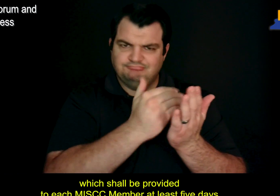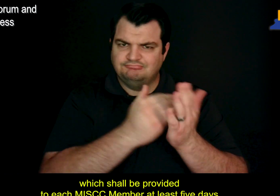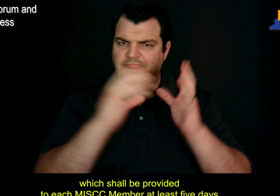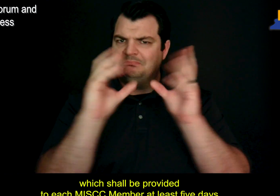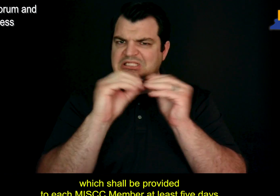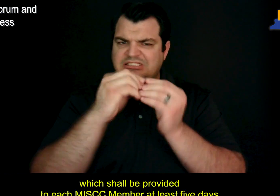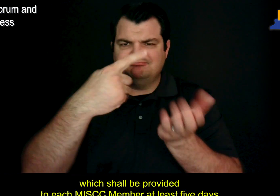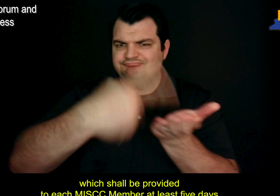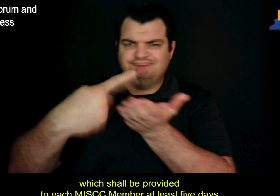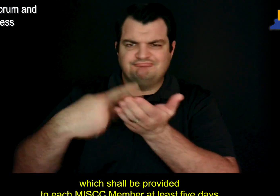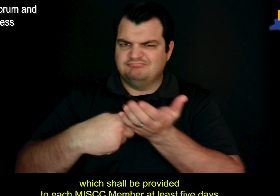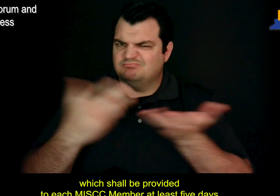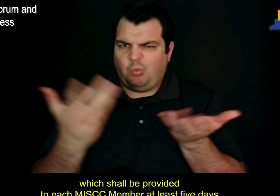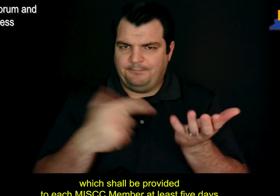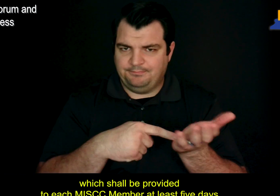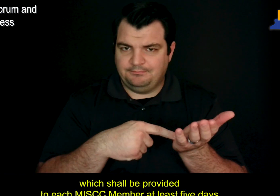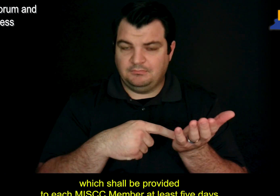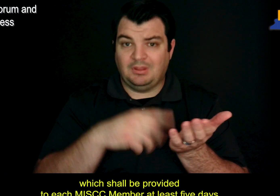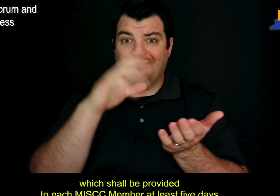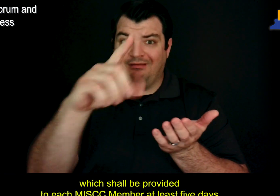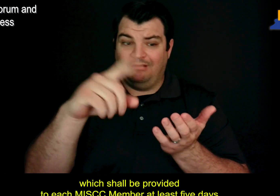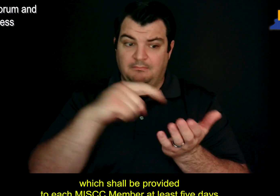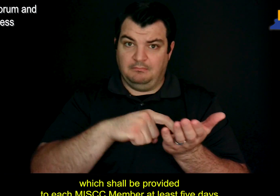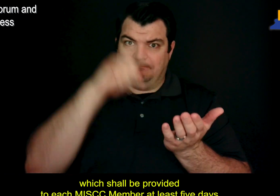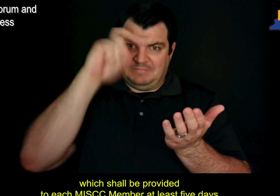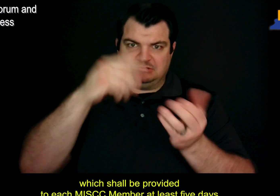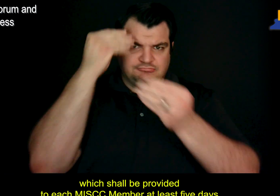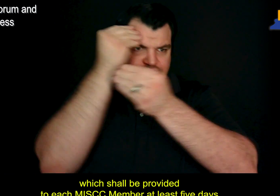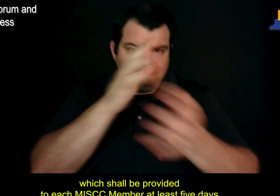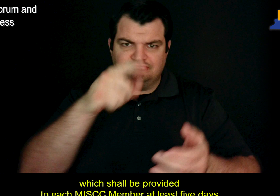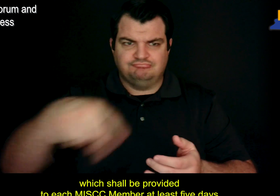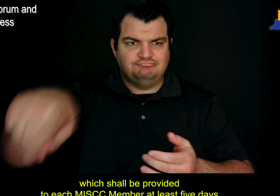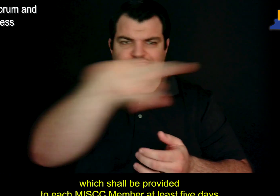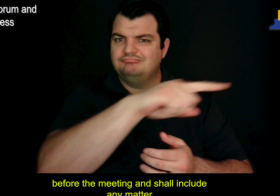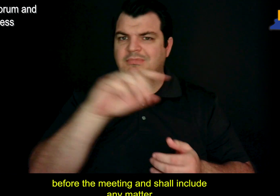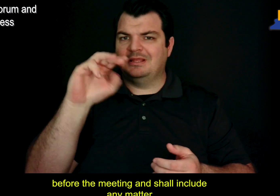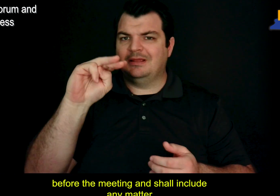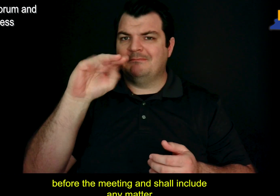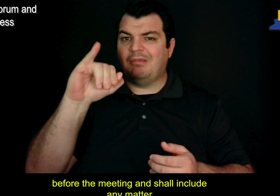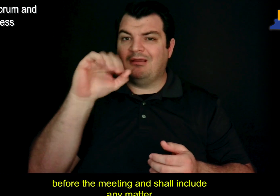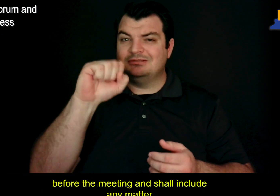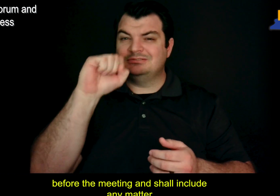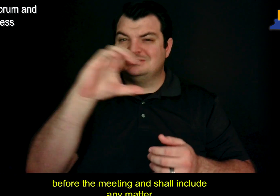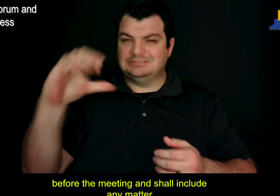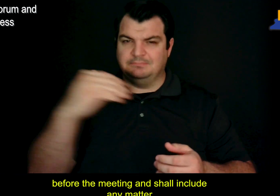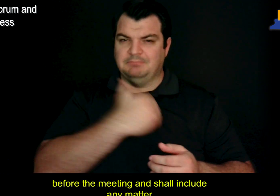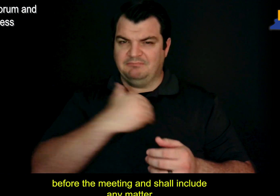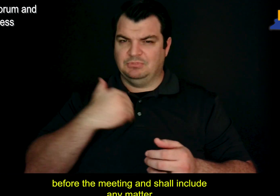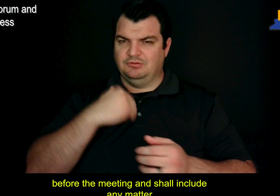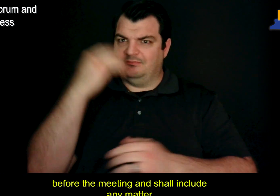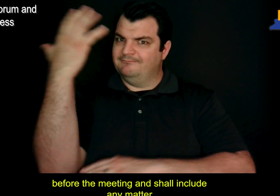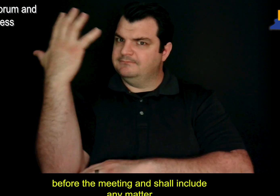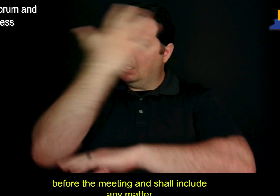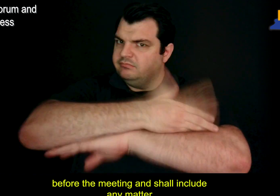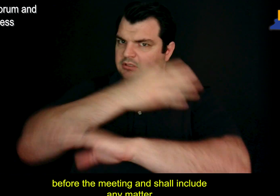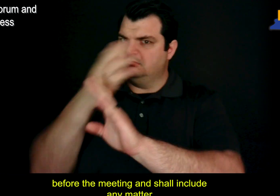which shall be provided to each MISCC Member at least five days before the meeting and shall include any matter